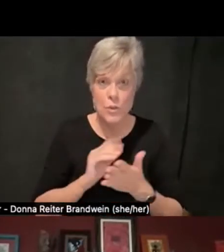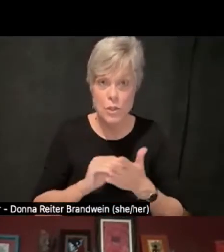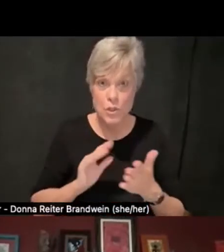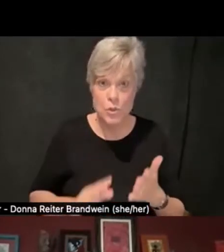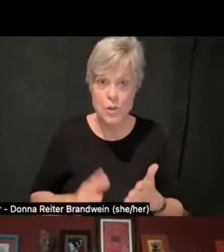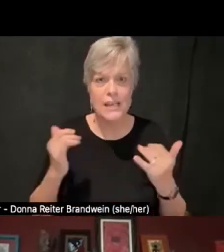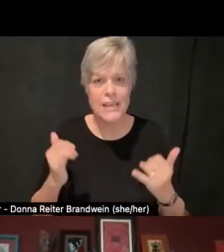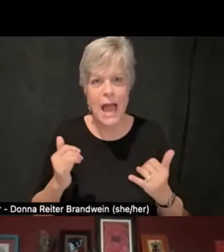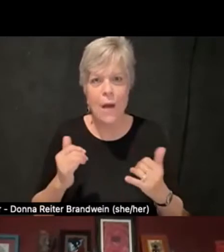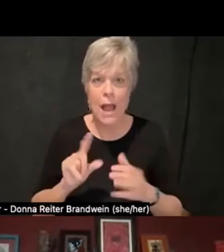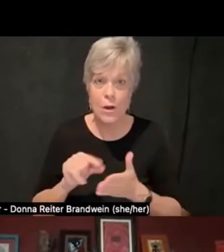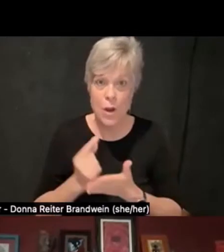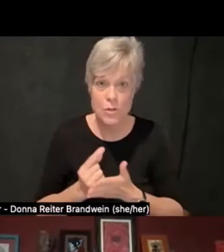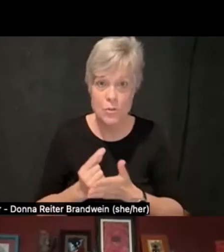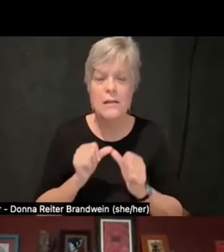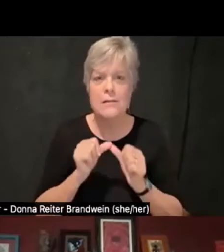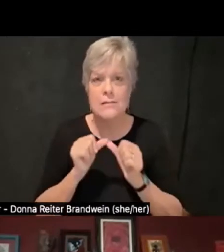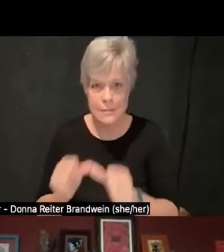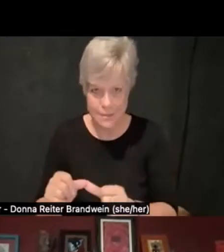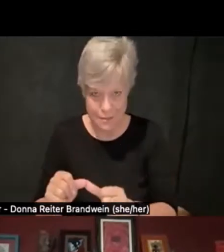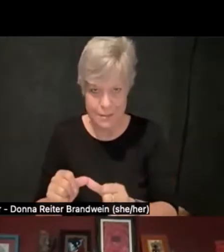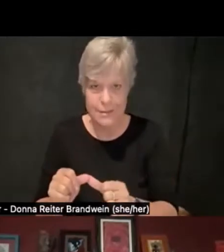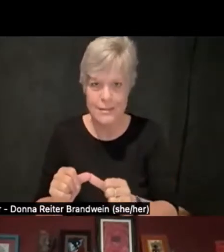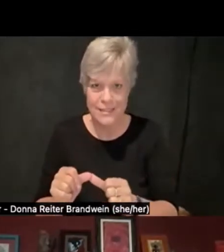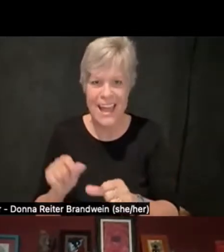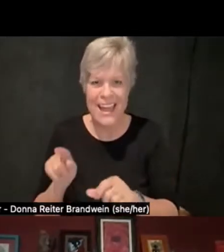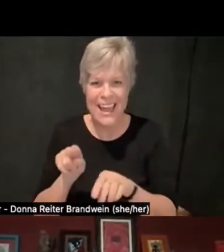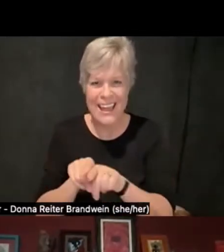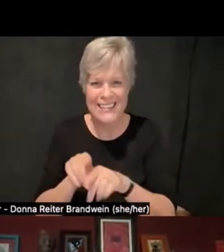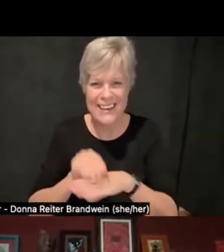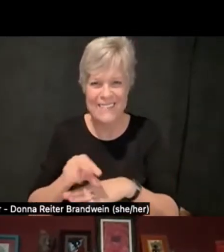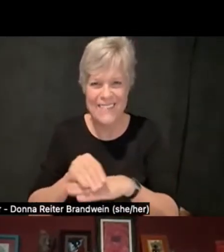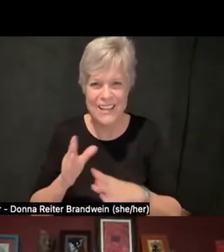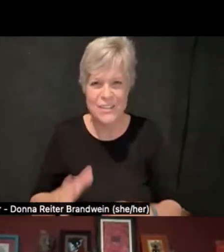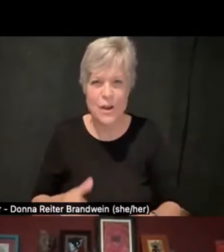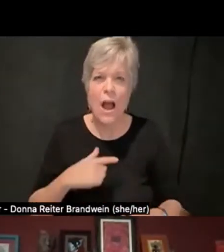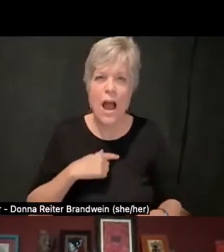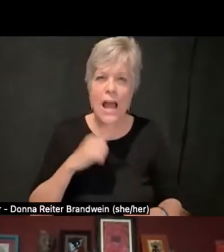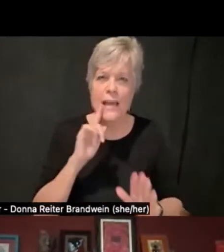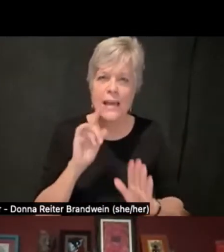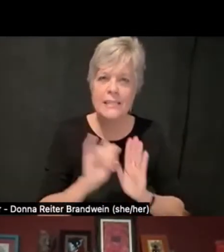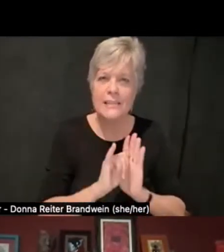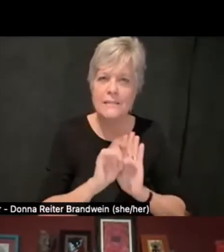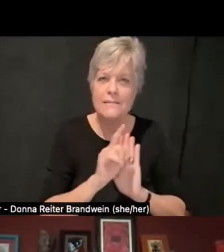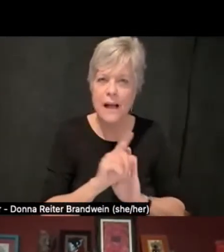I identify as disabled, specifically autistic and ADHD,